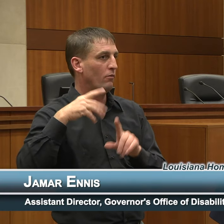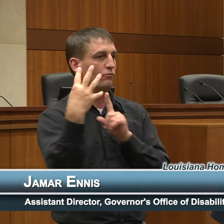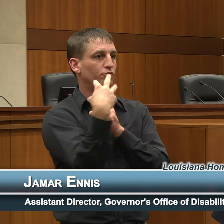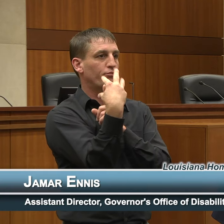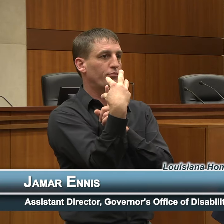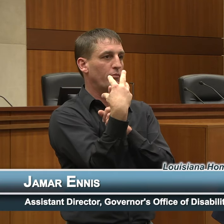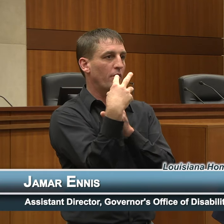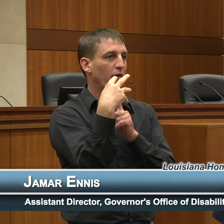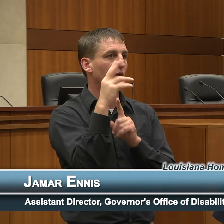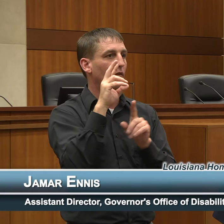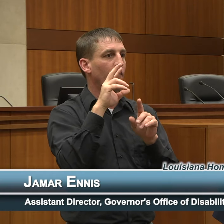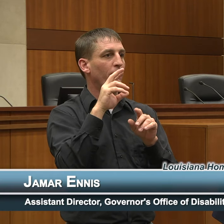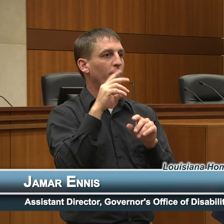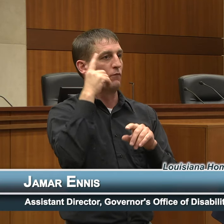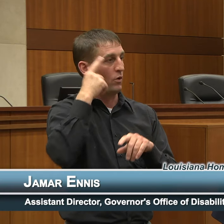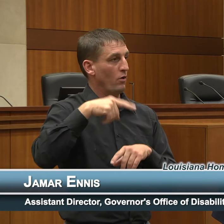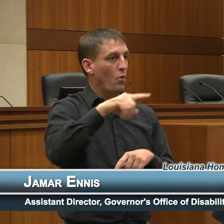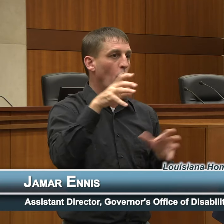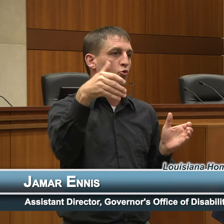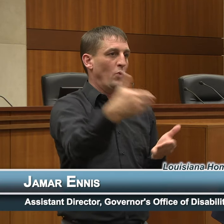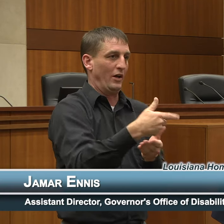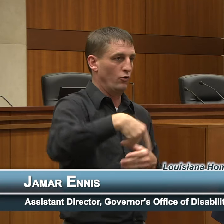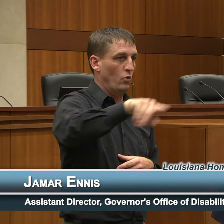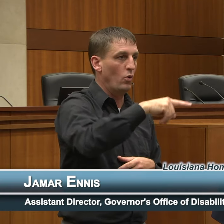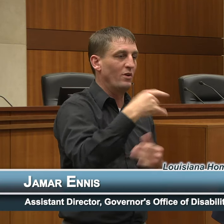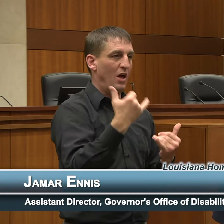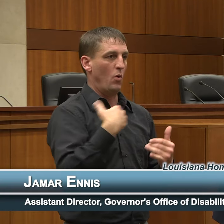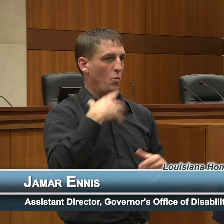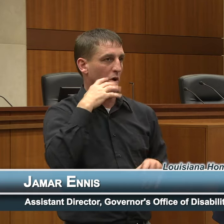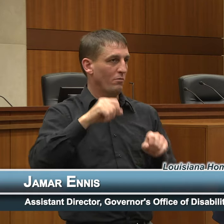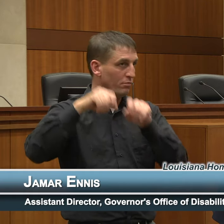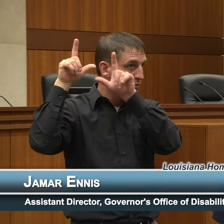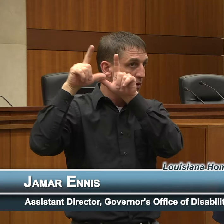greet you and we'd like to go ahead and play it, followed by me. In the video